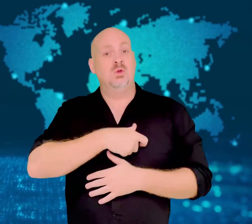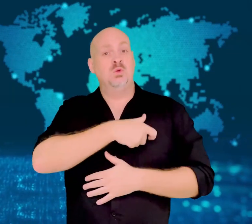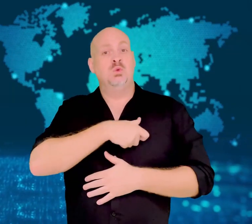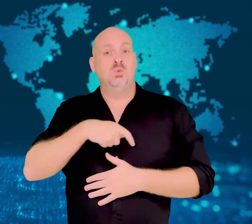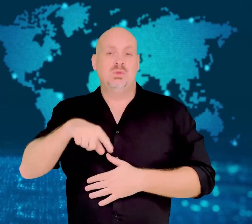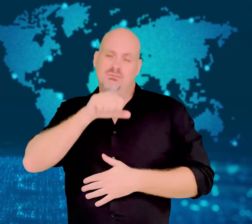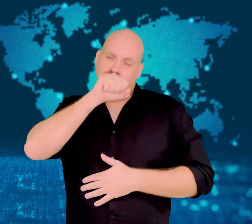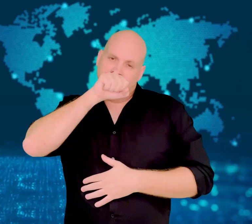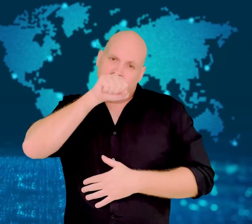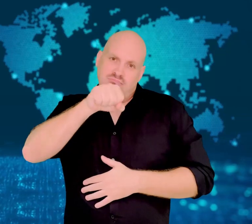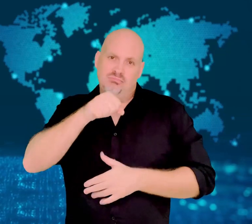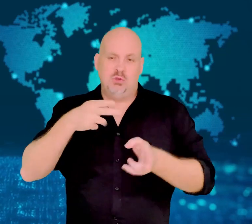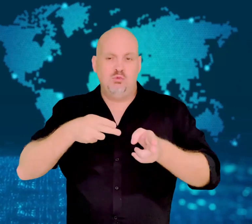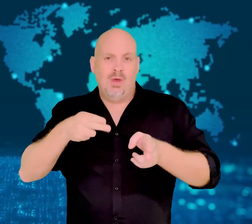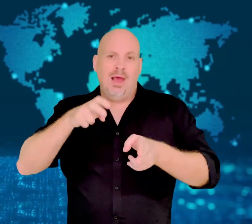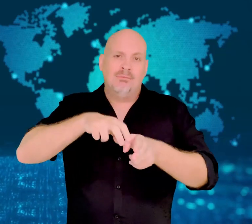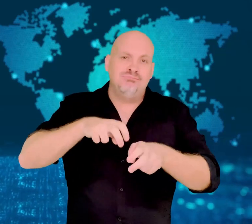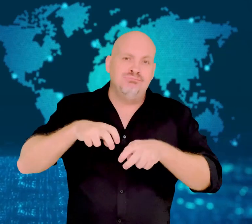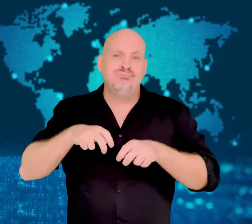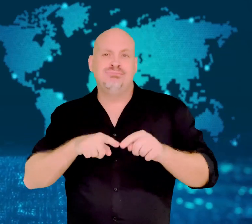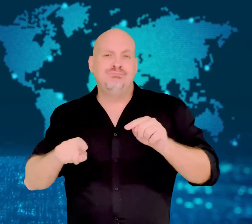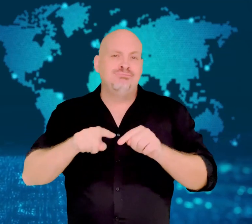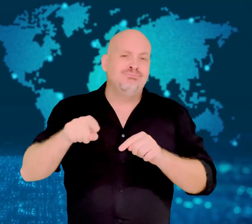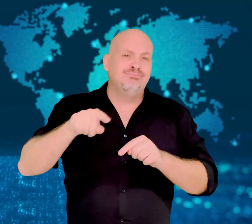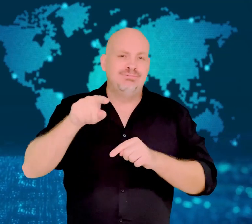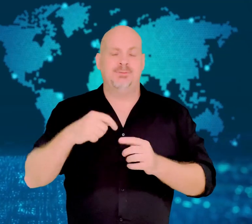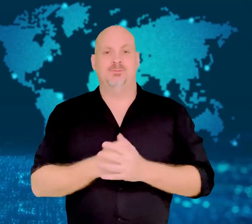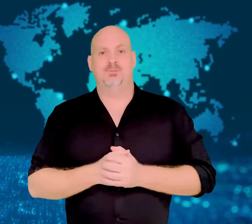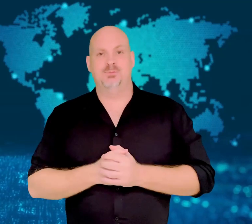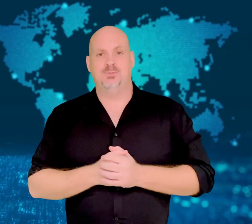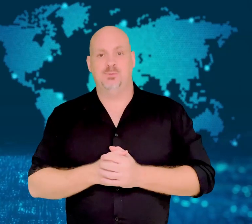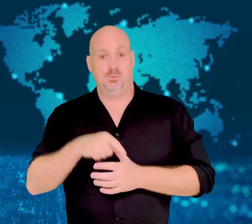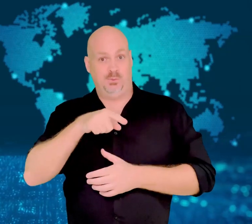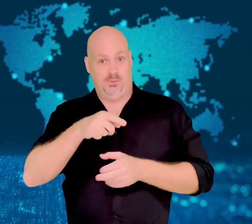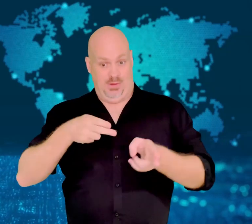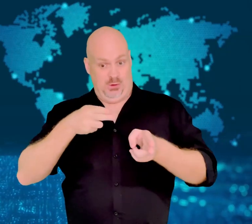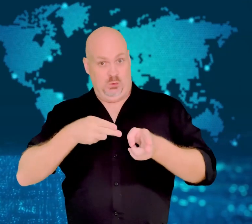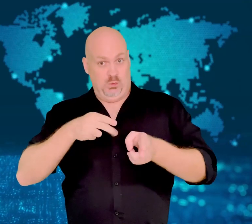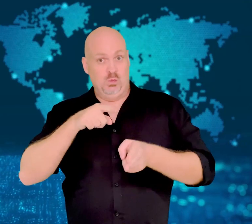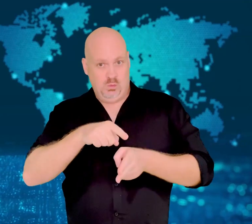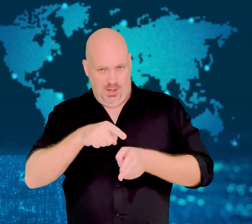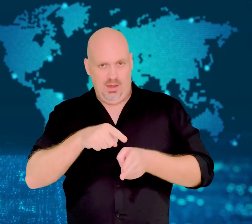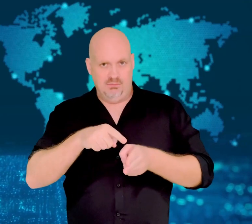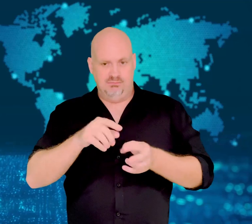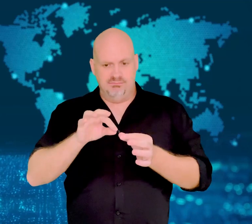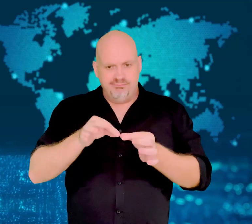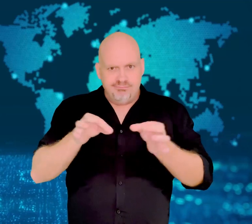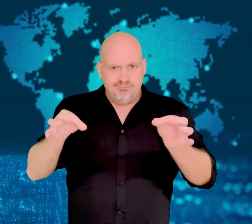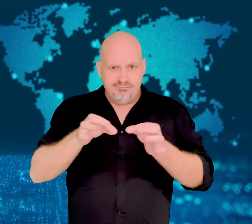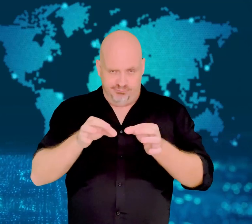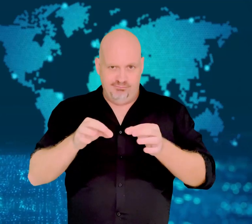This long train was a few hundred meters longer than the train that